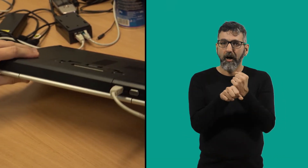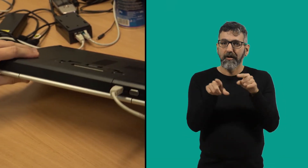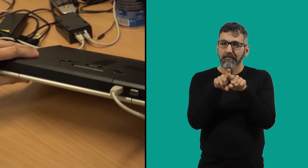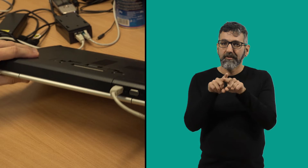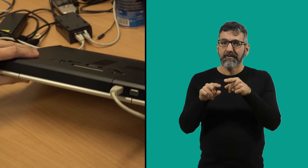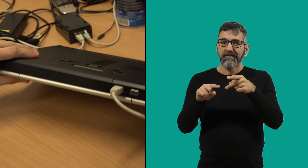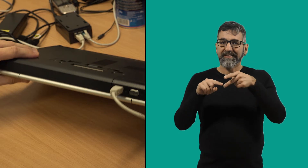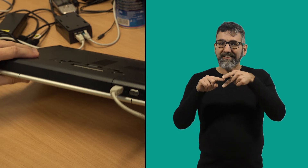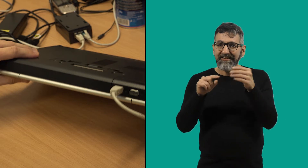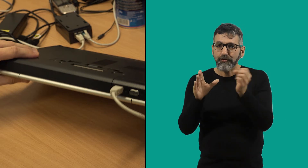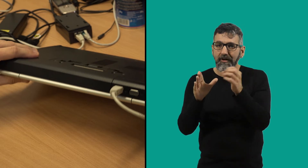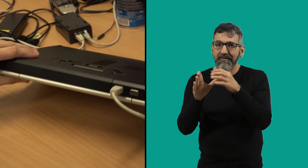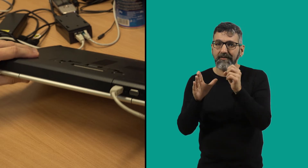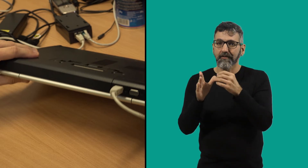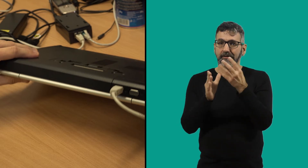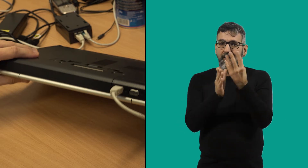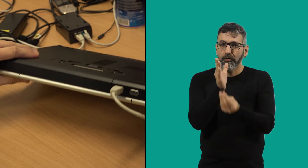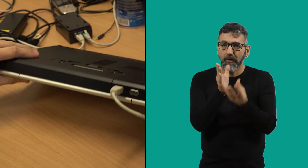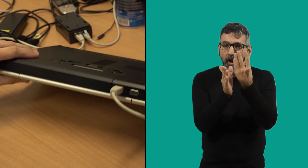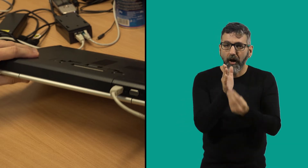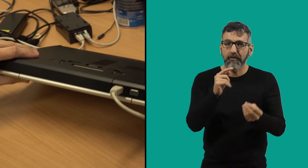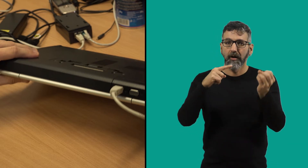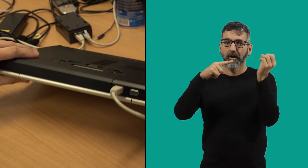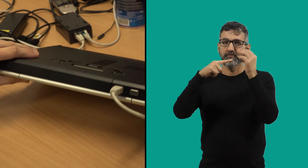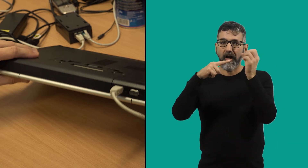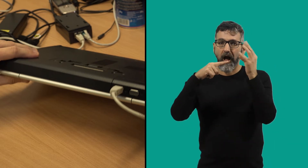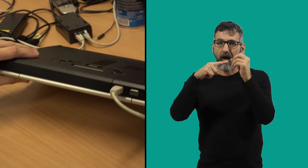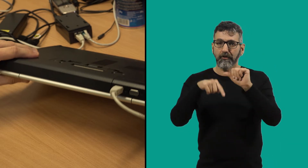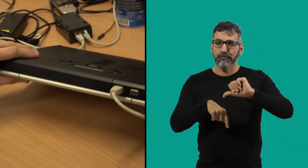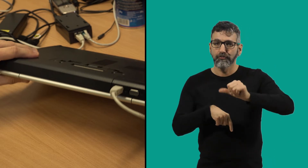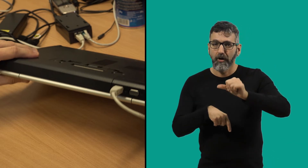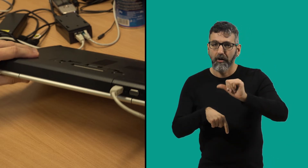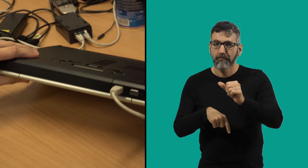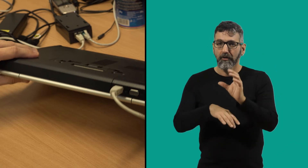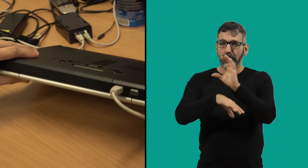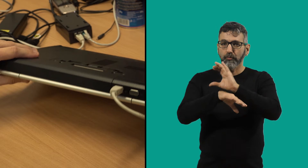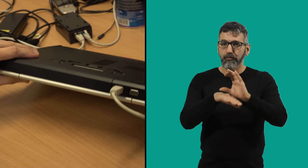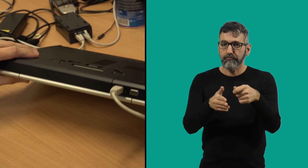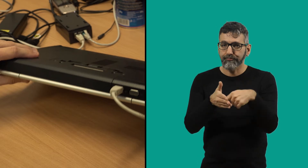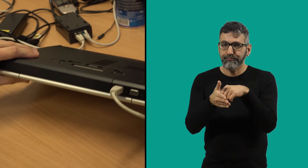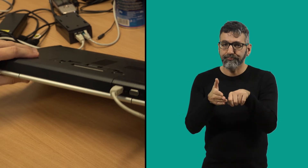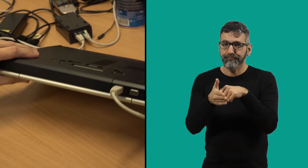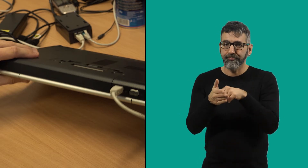like install, download, repair routers, switches and computers.